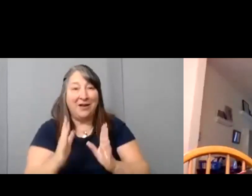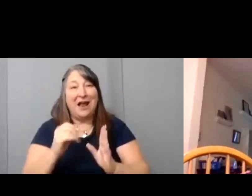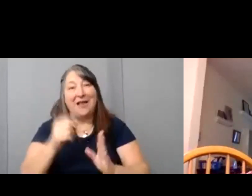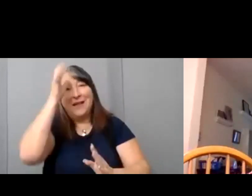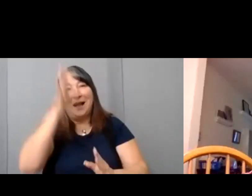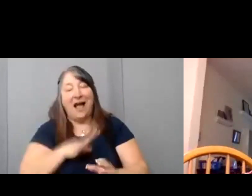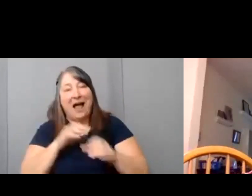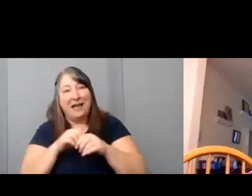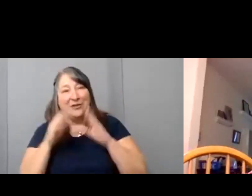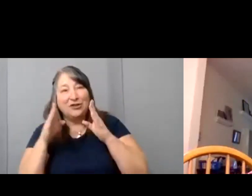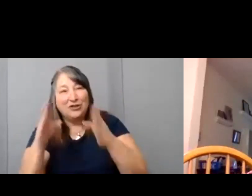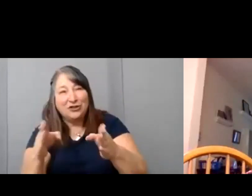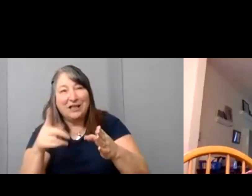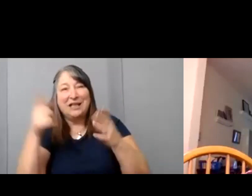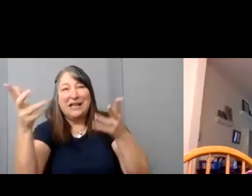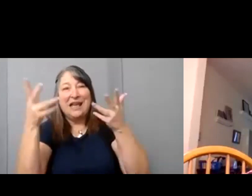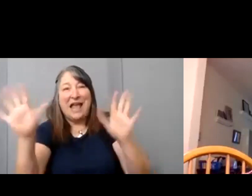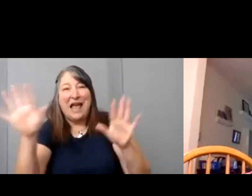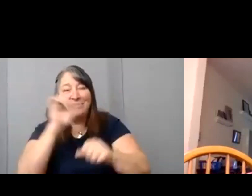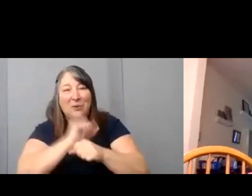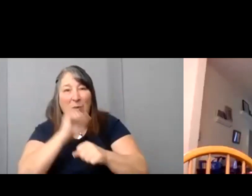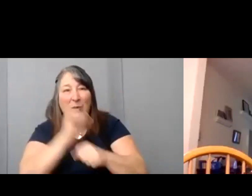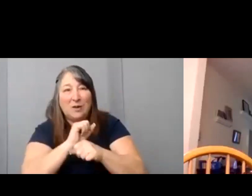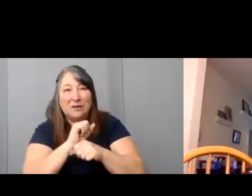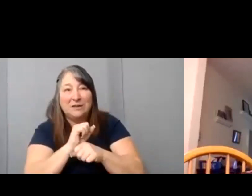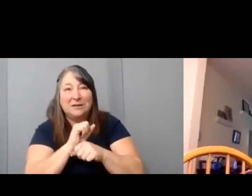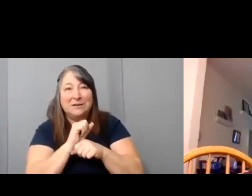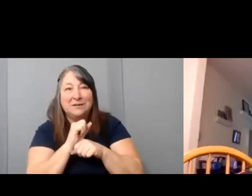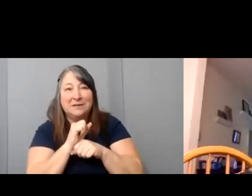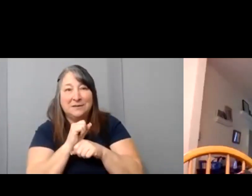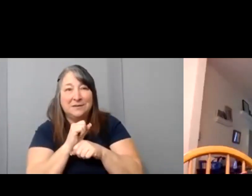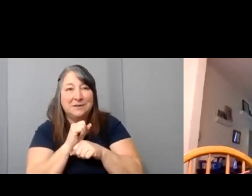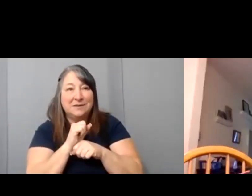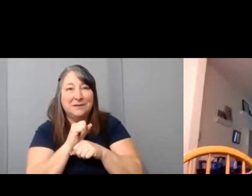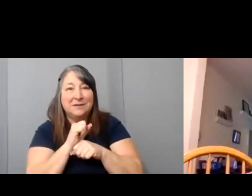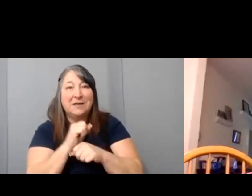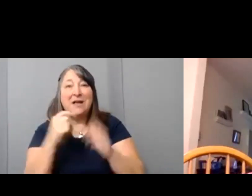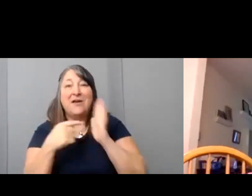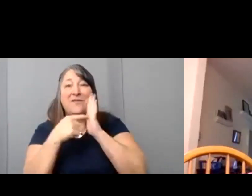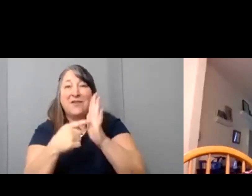having worked … having his work featured on ESPN and the major